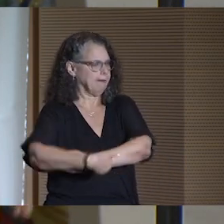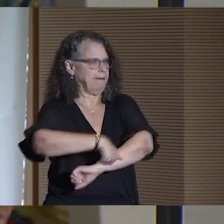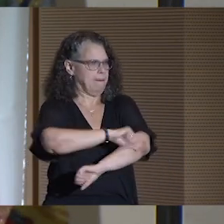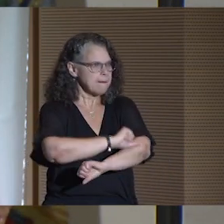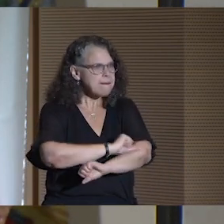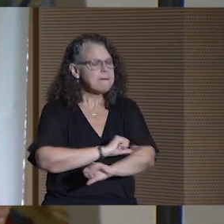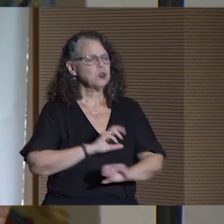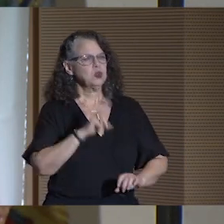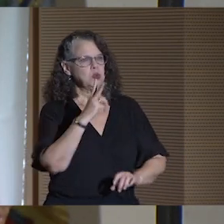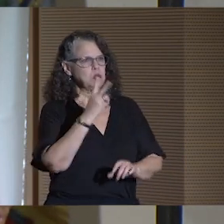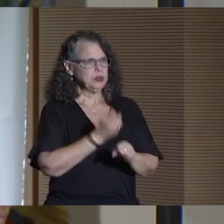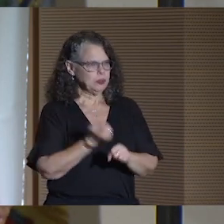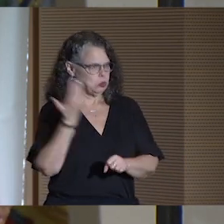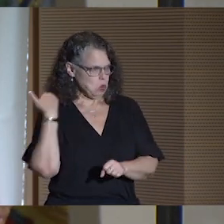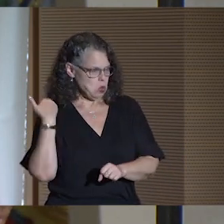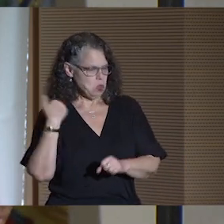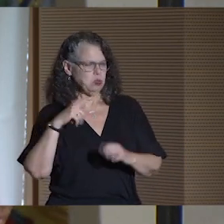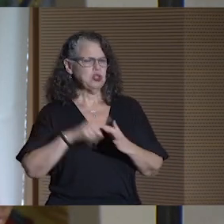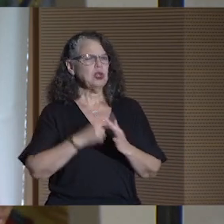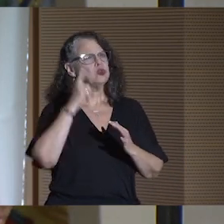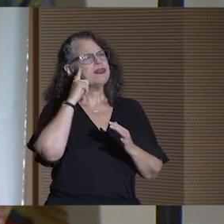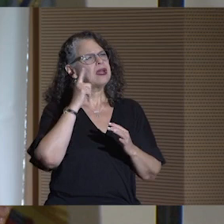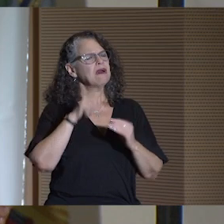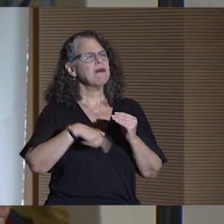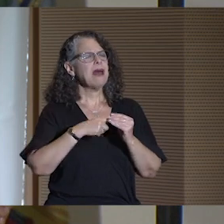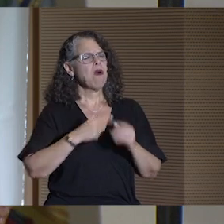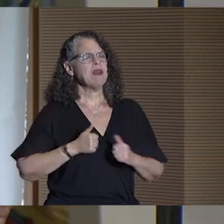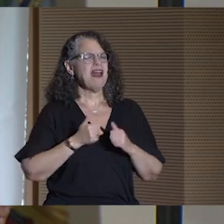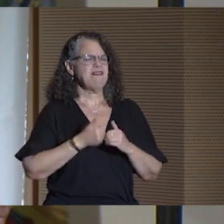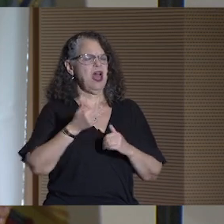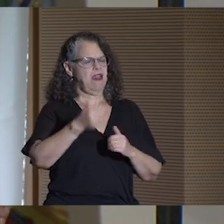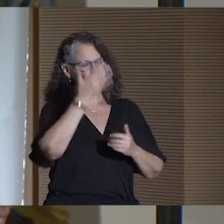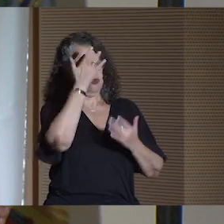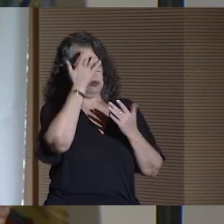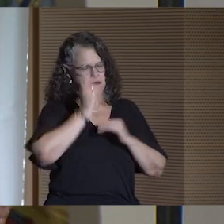Two years ago, we began thinking about life after the pandemic.